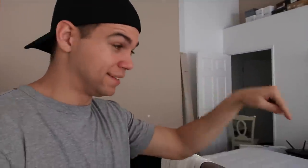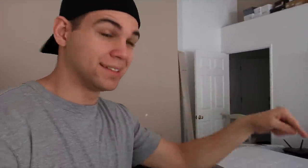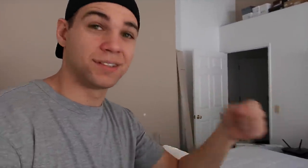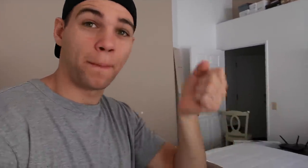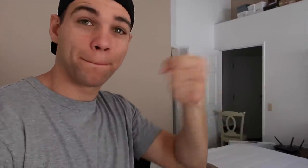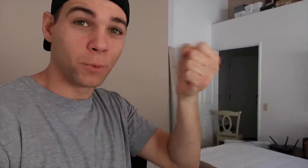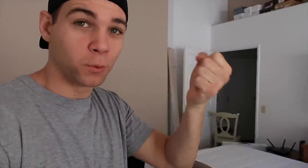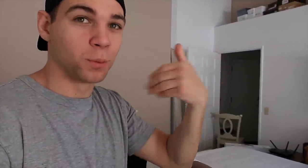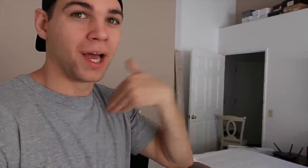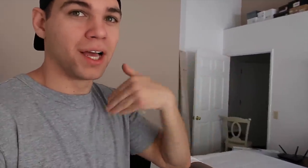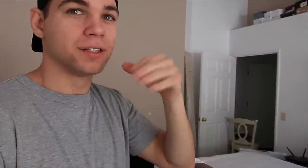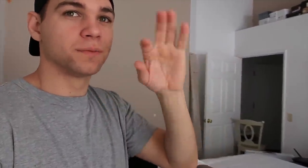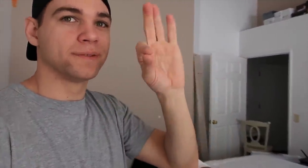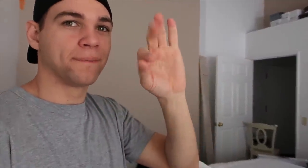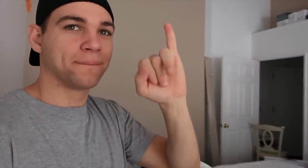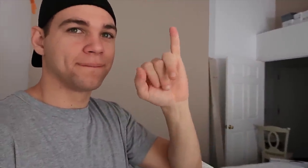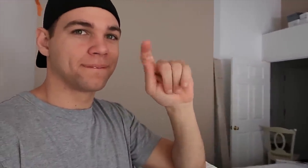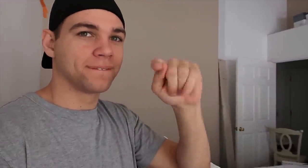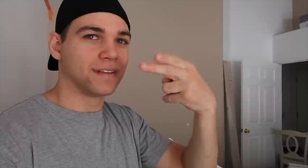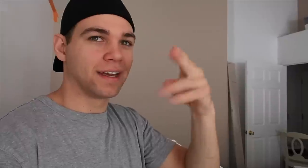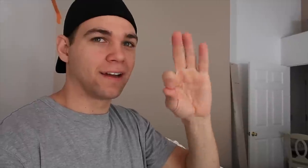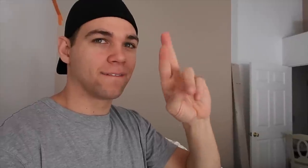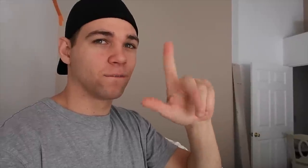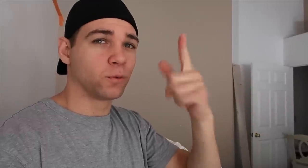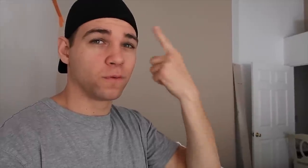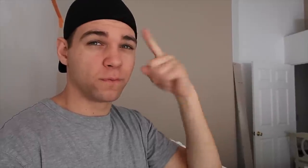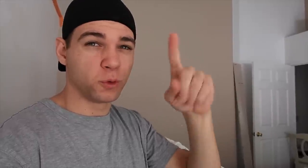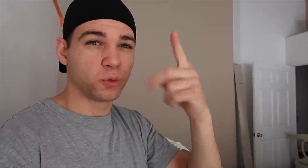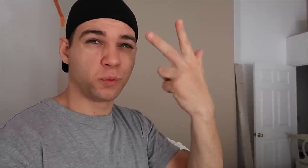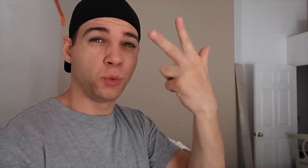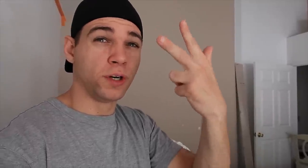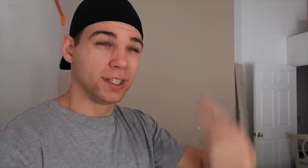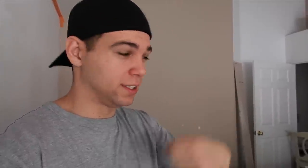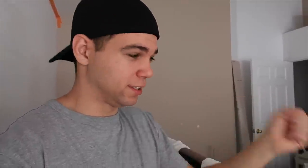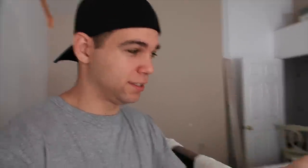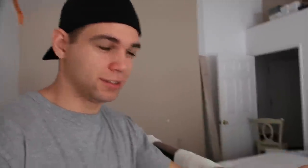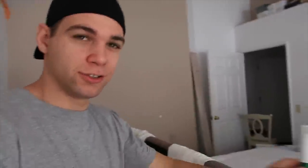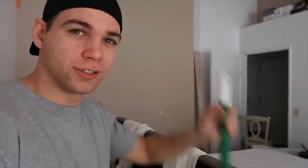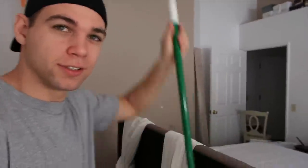R: This broom has been faithful for three years